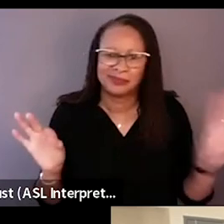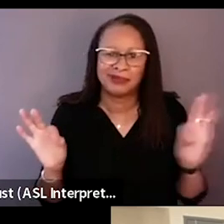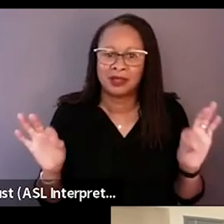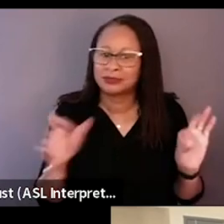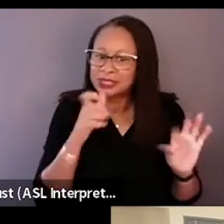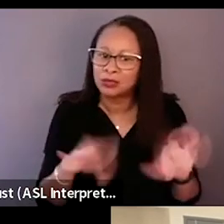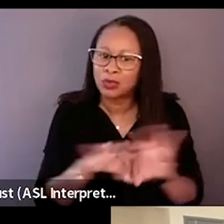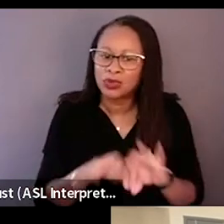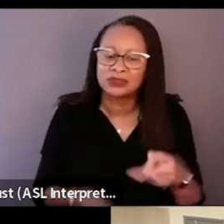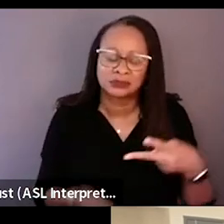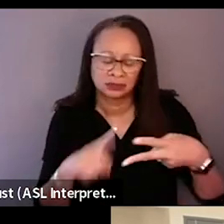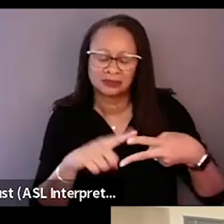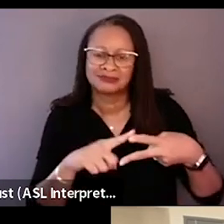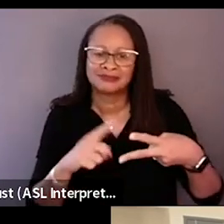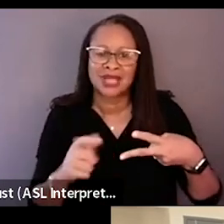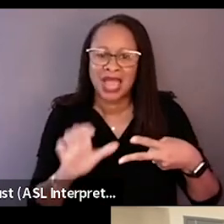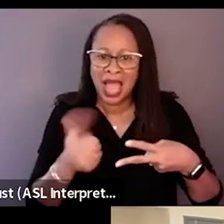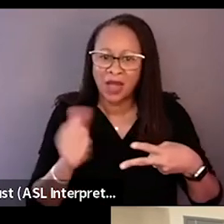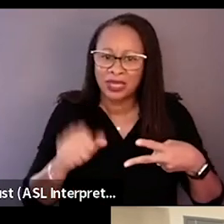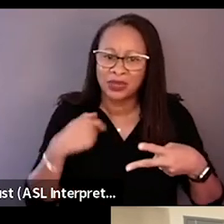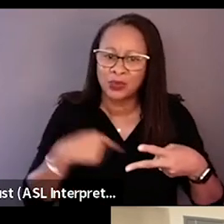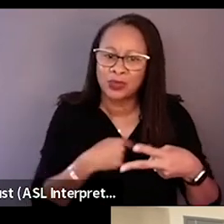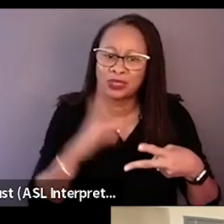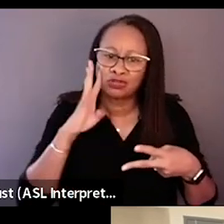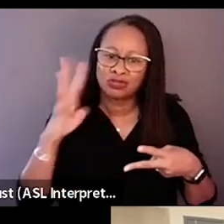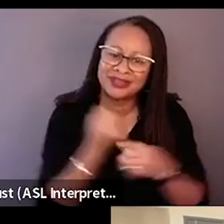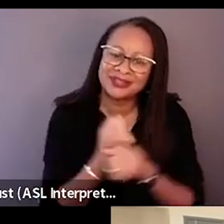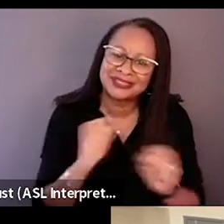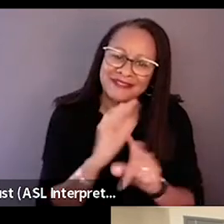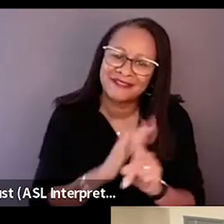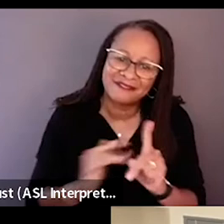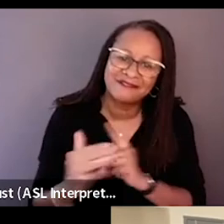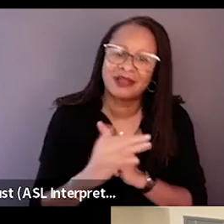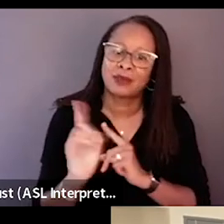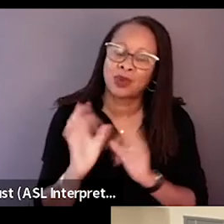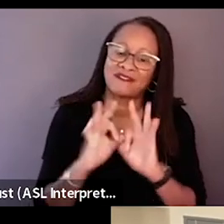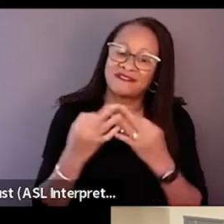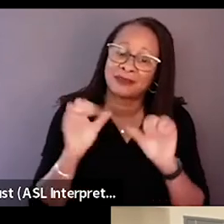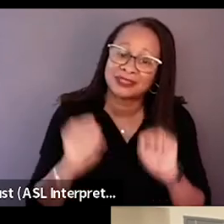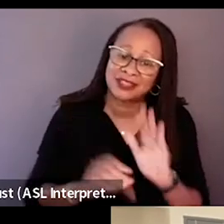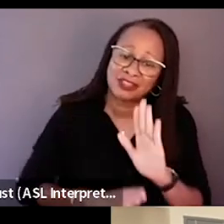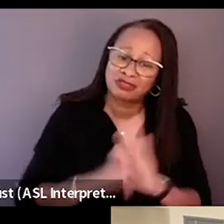One, how can we just create a safe environment where our families can thrive and prosper?